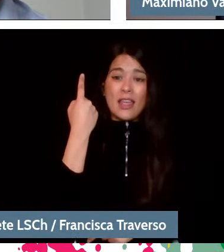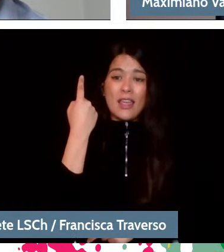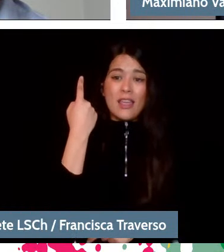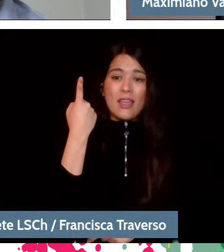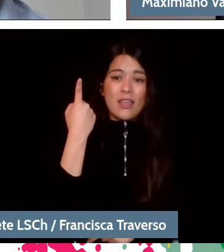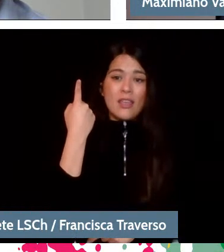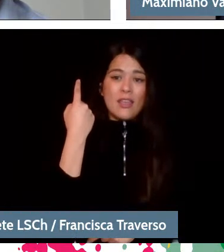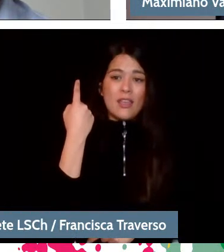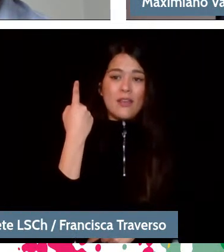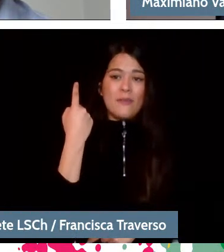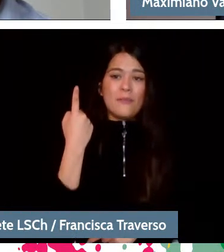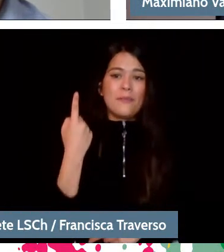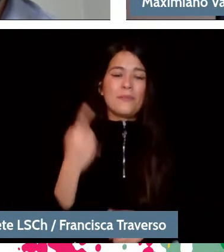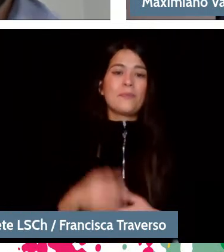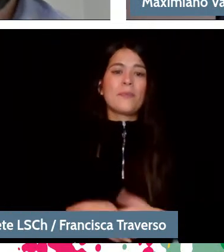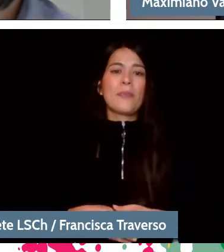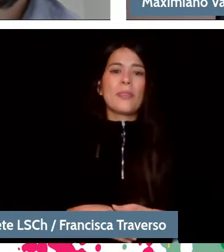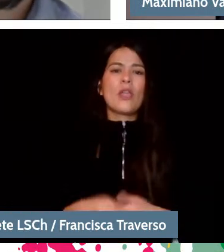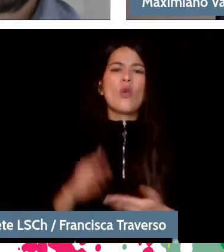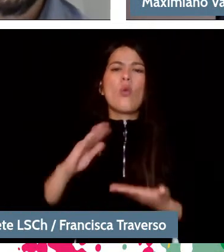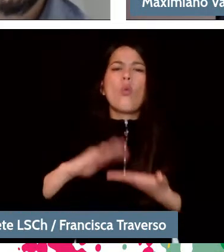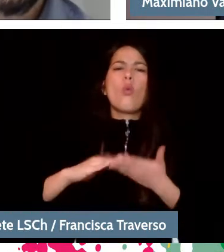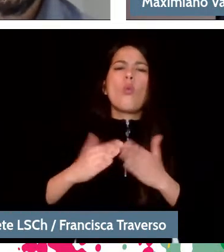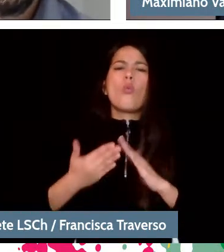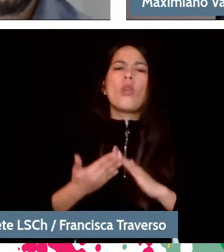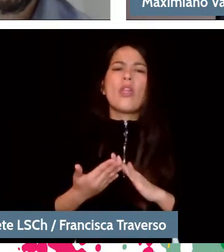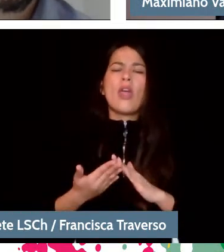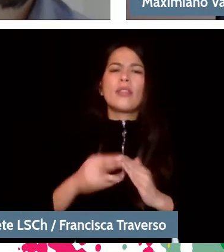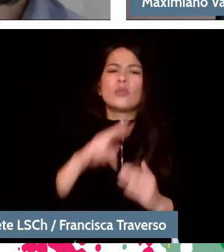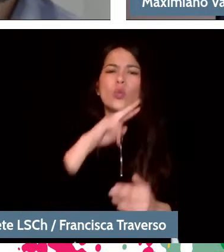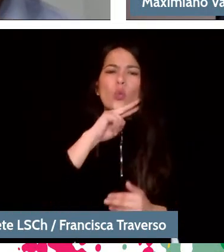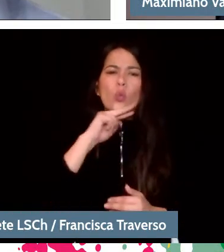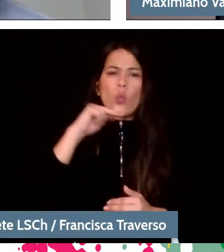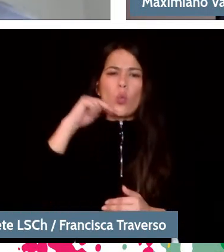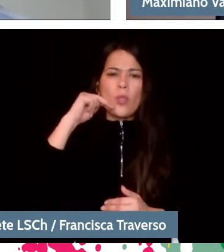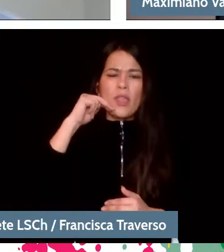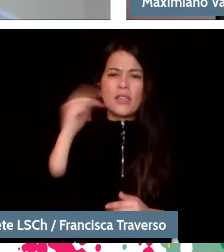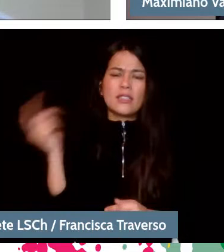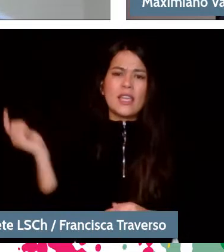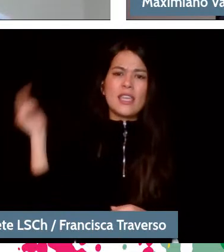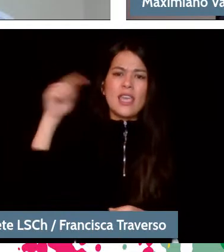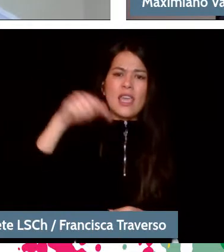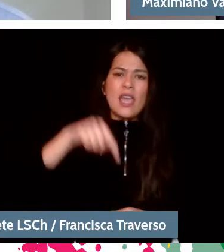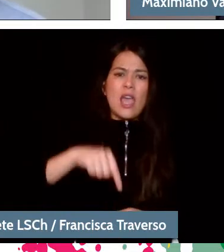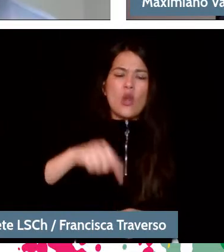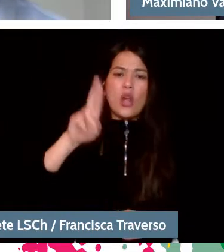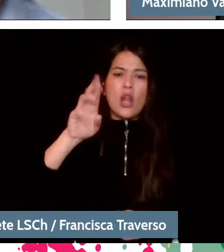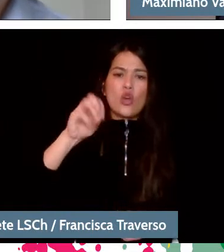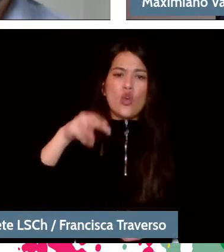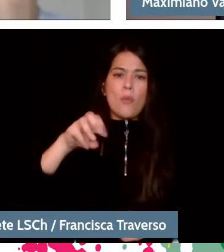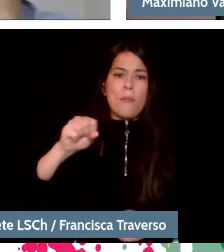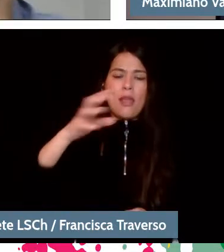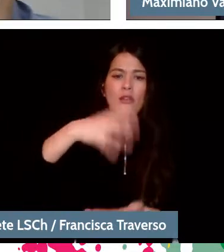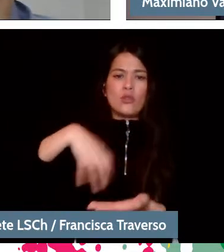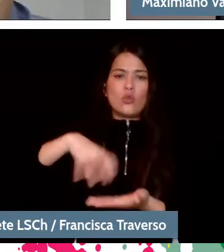of the Jewish communities that arrived in Rome. They brought part of the music that was sung in synagogues